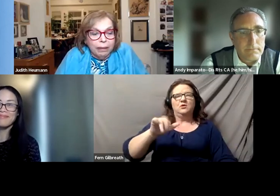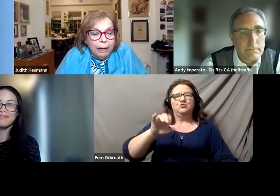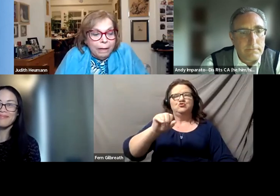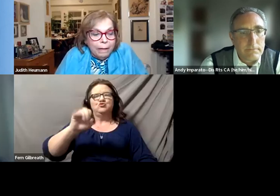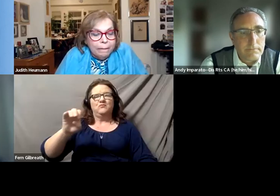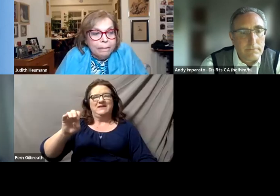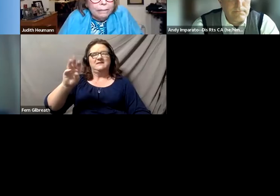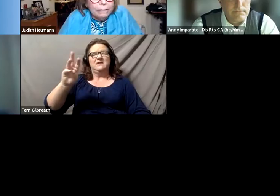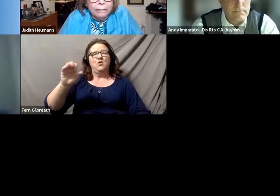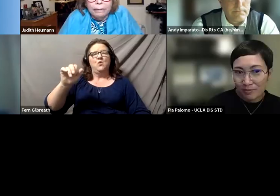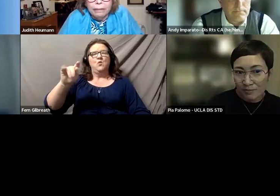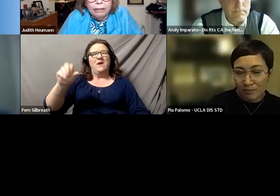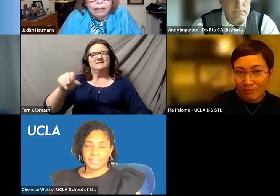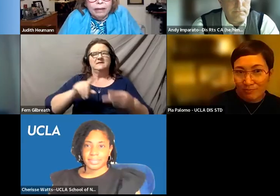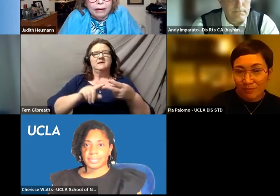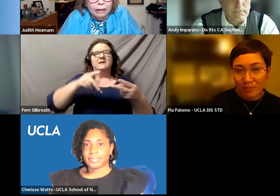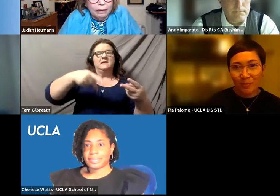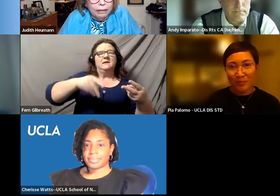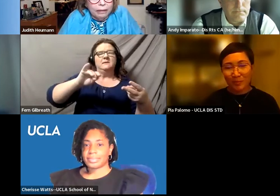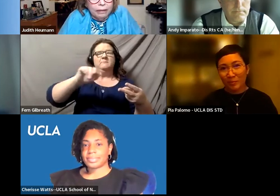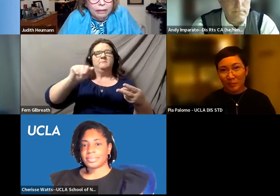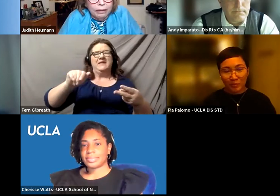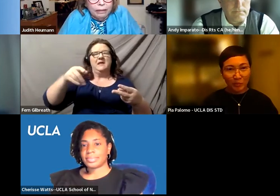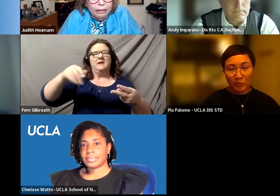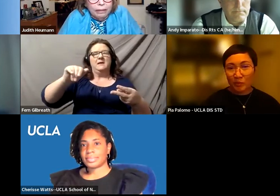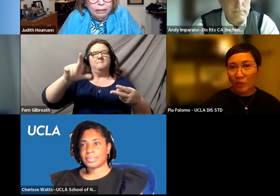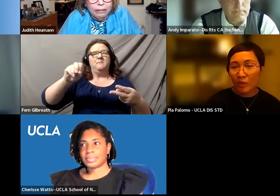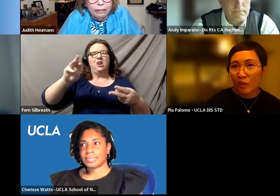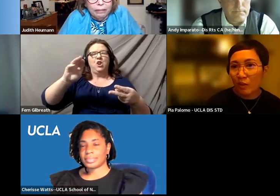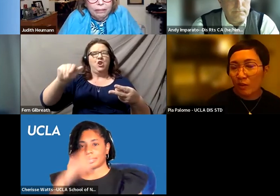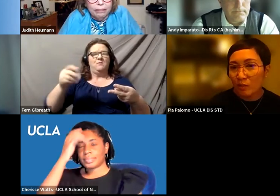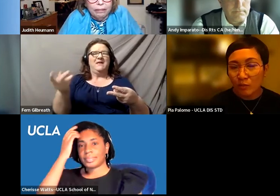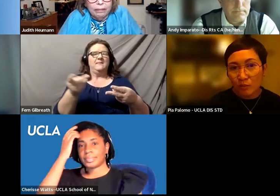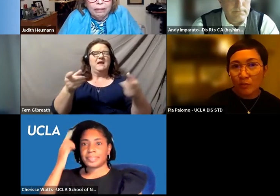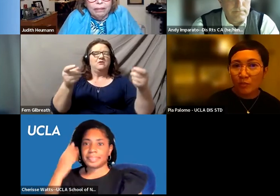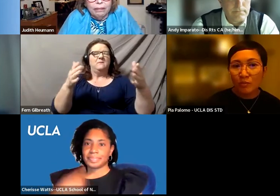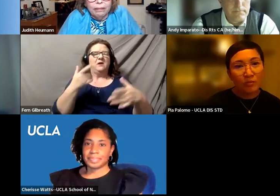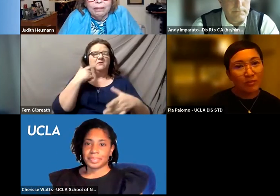They're going to be moderating the Q and A section of our program tonight, and I think they've got plenty to work with.